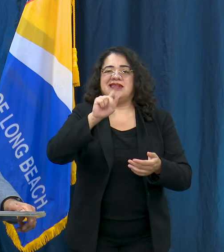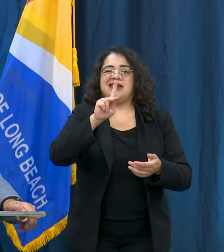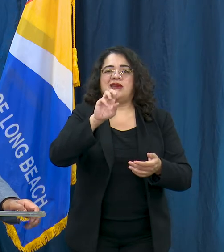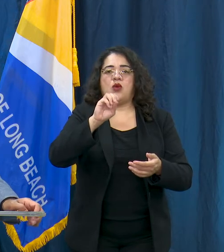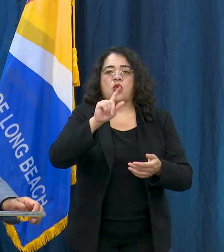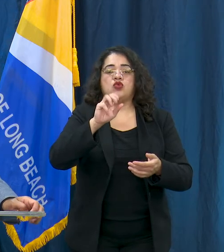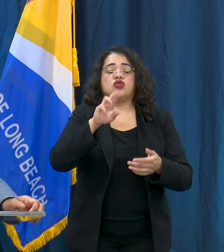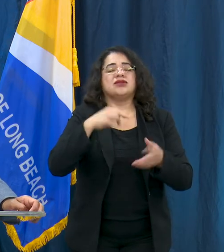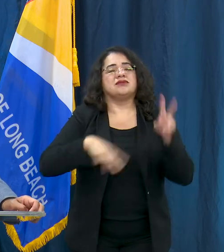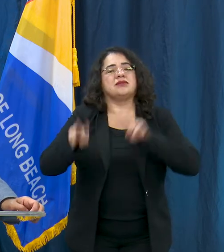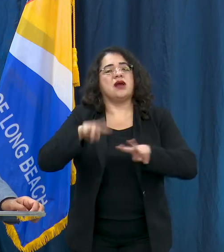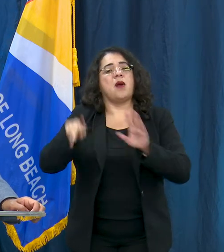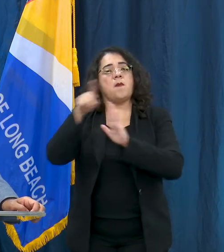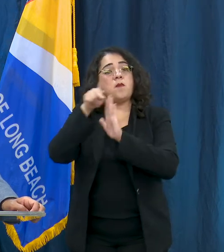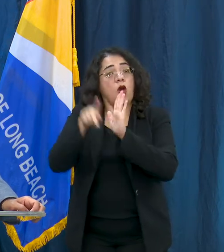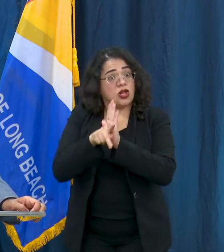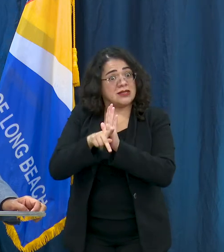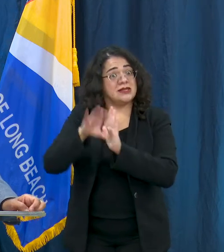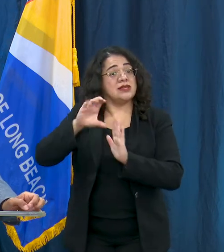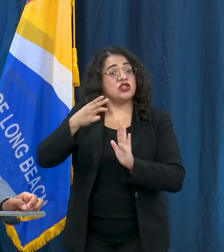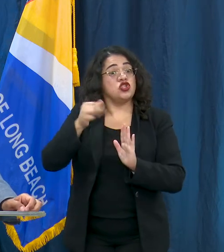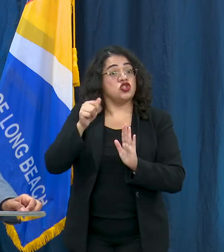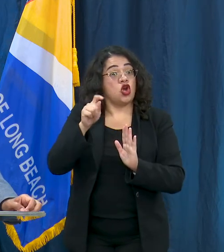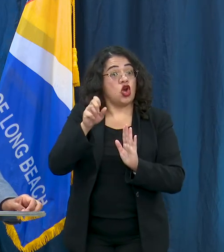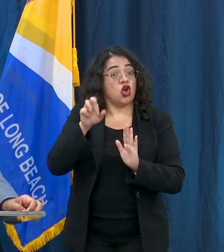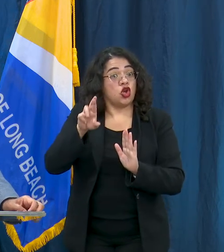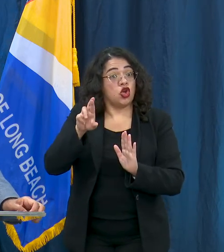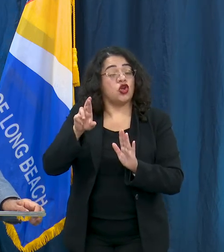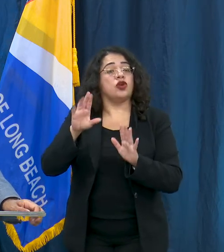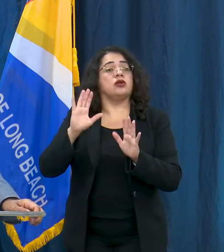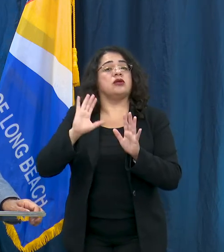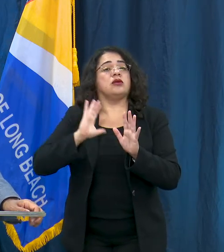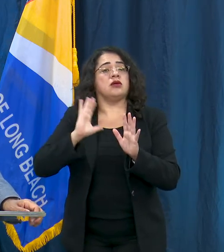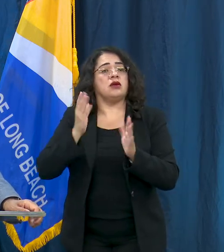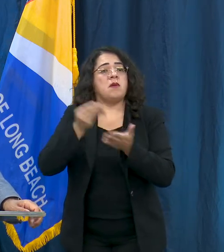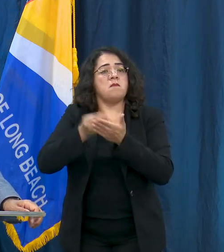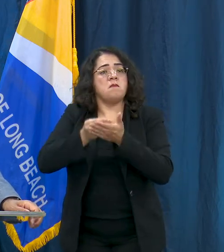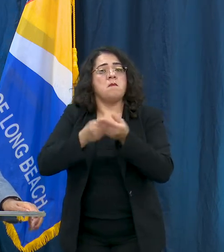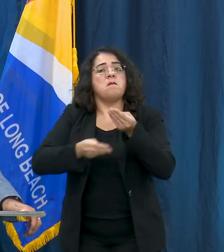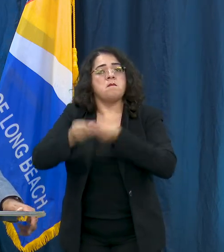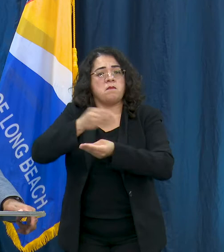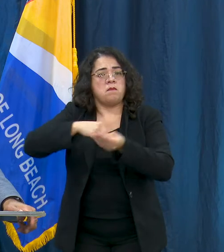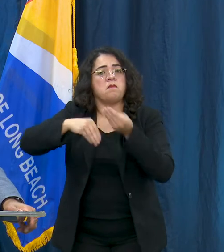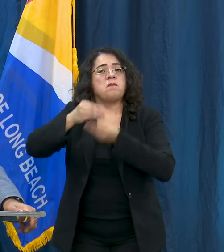and any programmatic ideas to reform what we might have and then of course we're going to be taking action